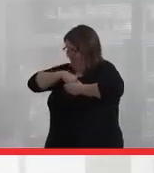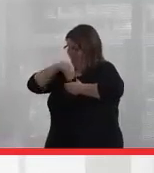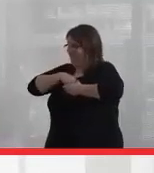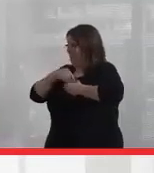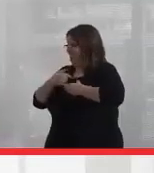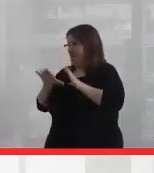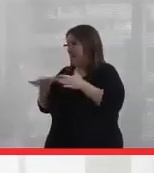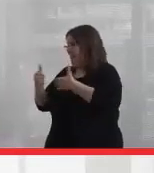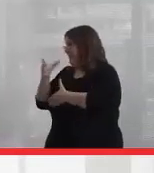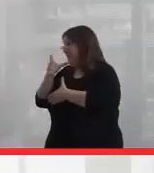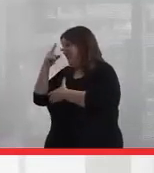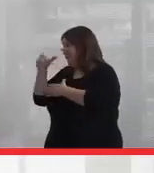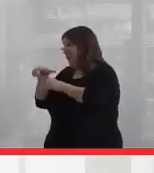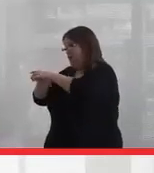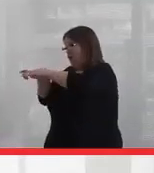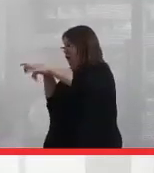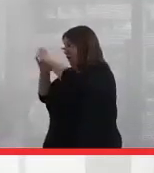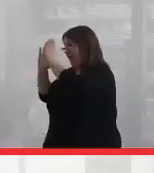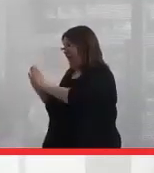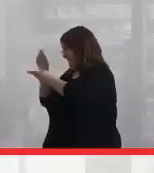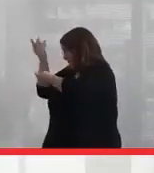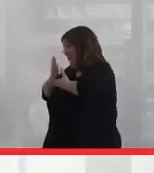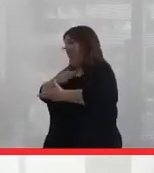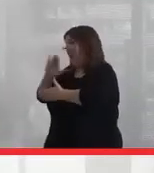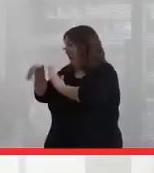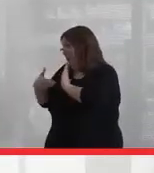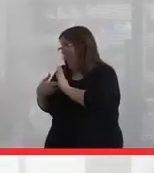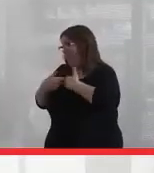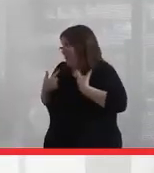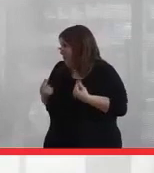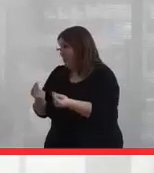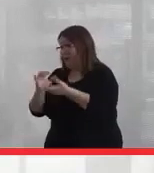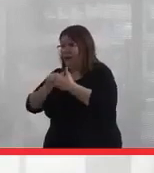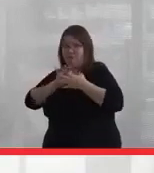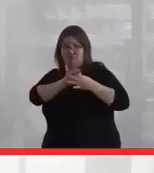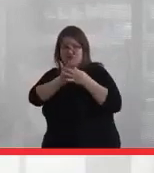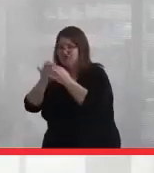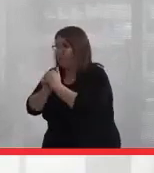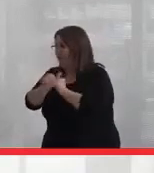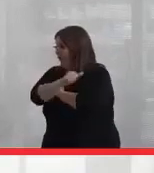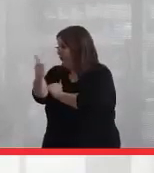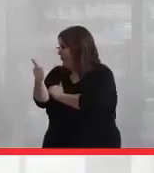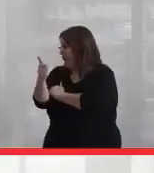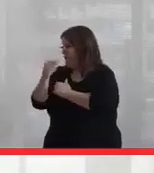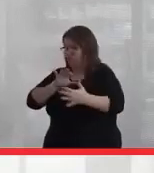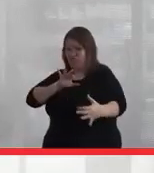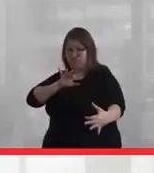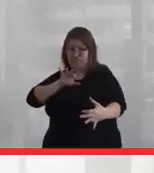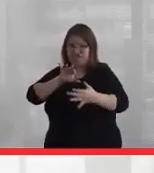I'm a clan mother in a longhouse. That also informs who I am and what I do and the way that I relate to people, the way that I build relationships.